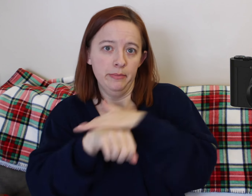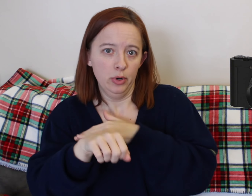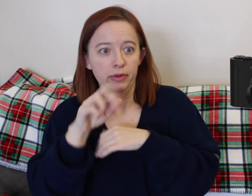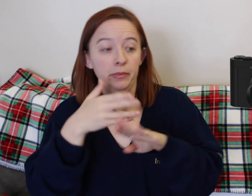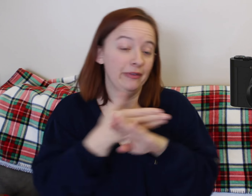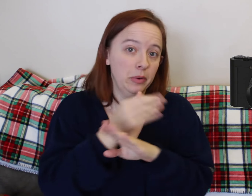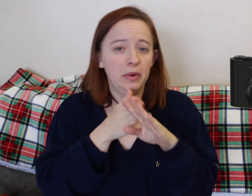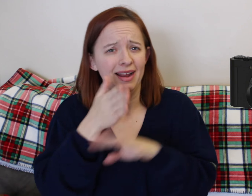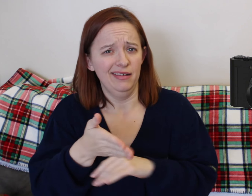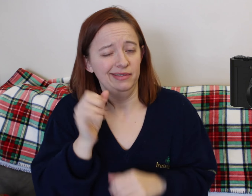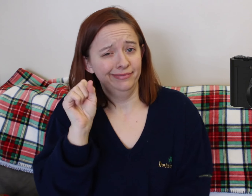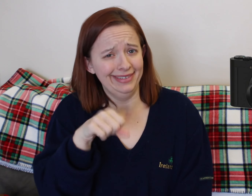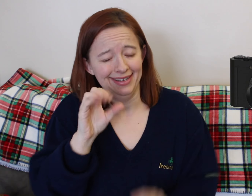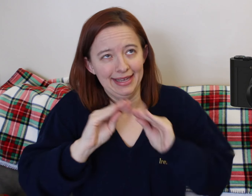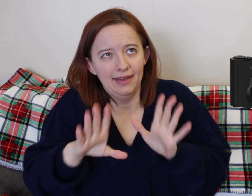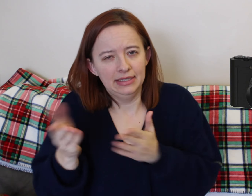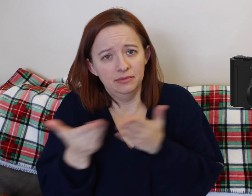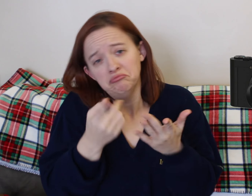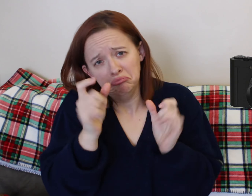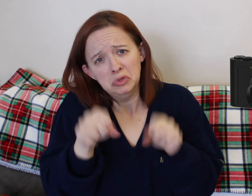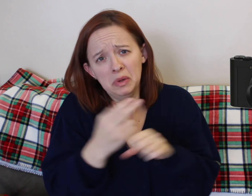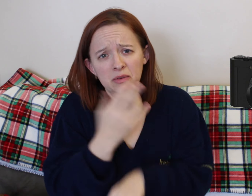Just bring it. It's a small thing to bring. So it's a good idea.